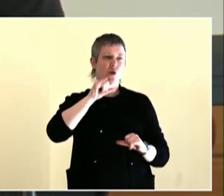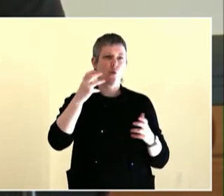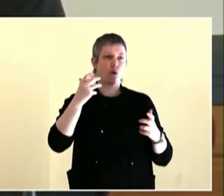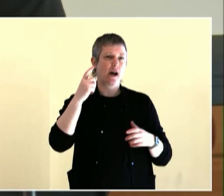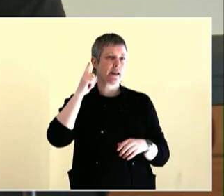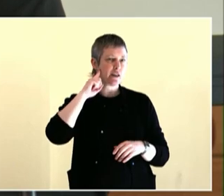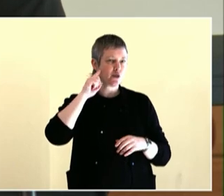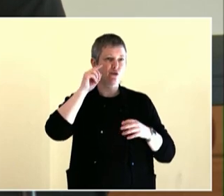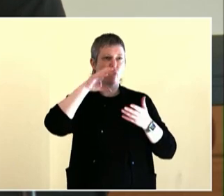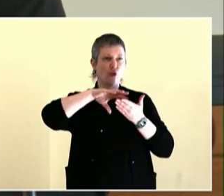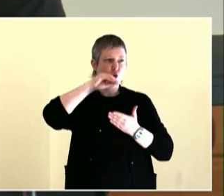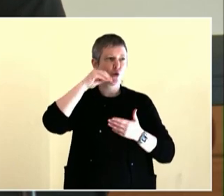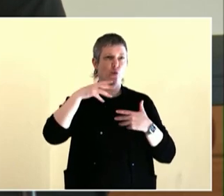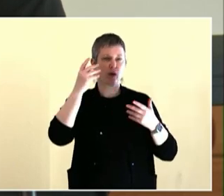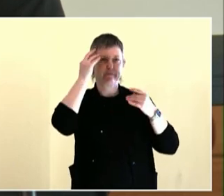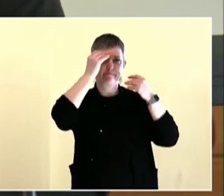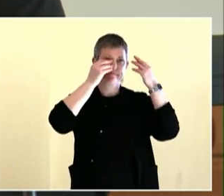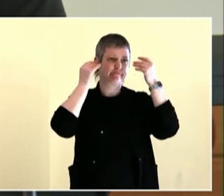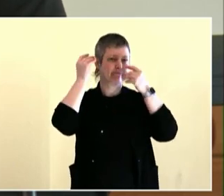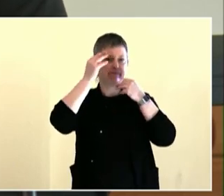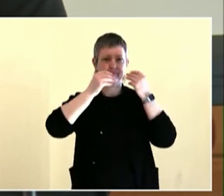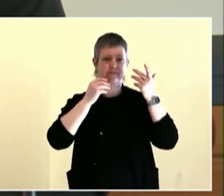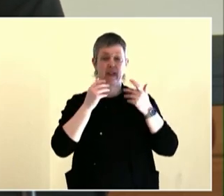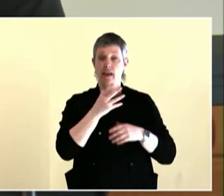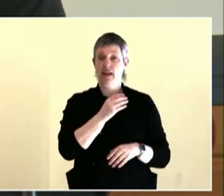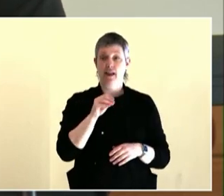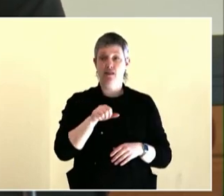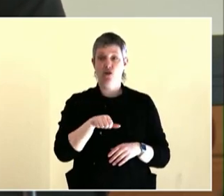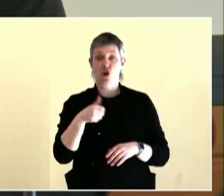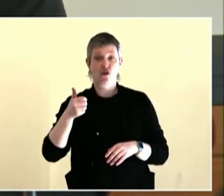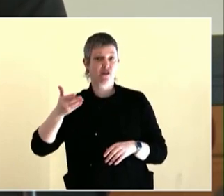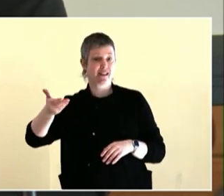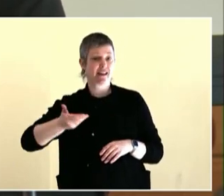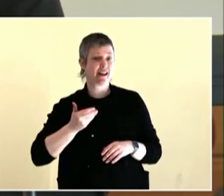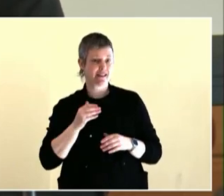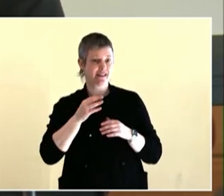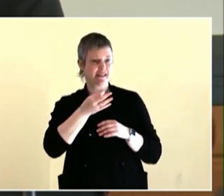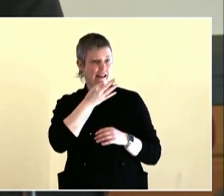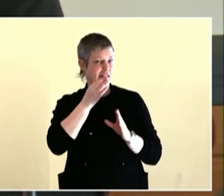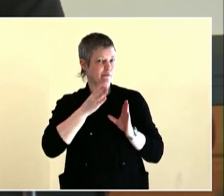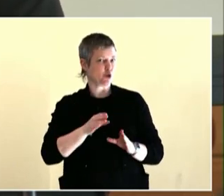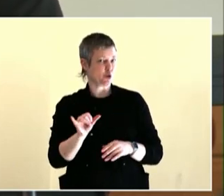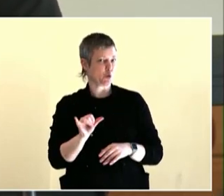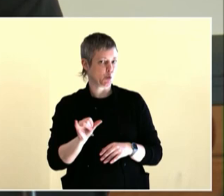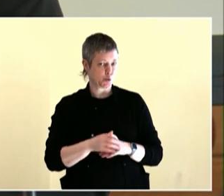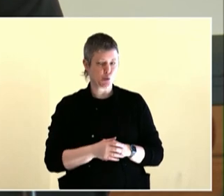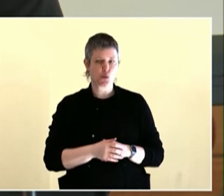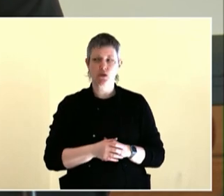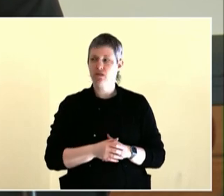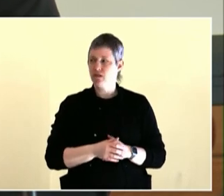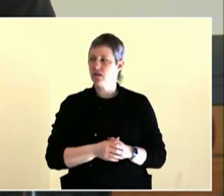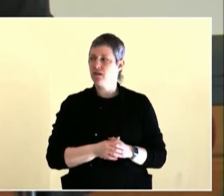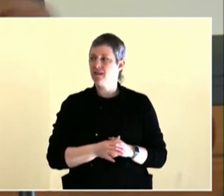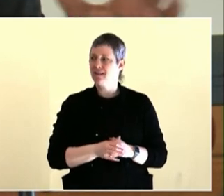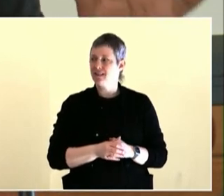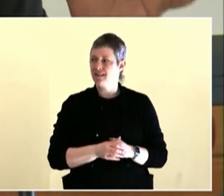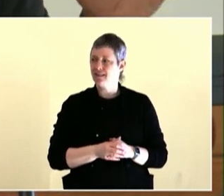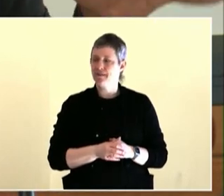everyday people so they could hear our story, so we did work in the community, tabling the